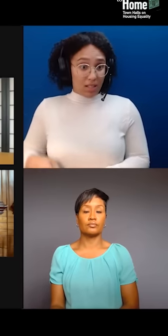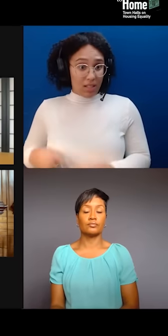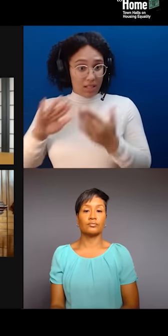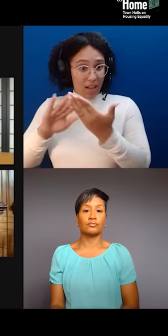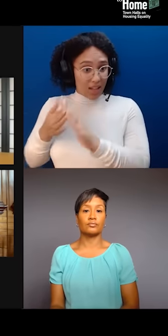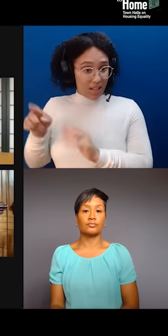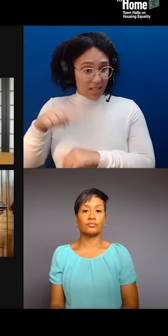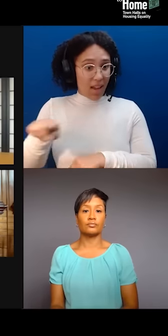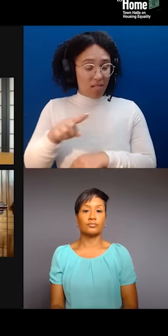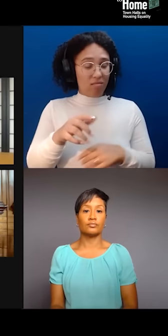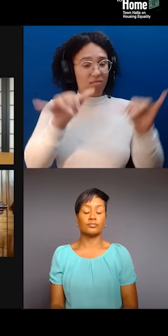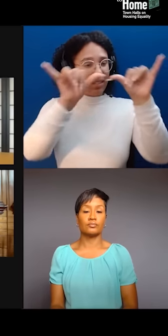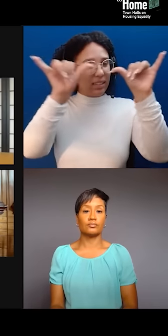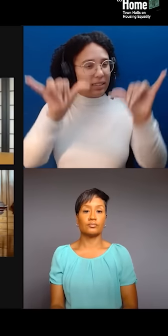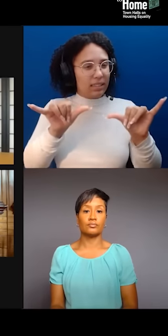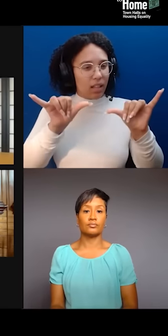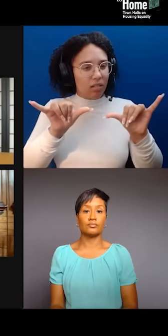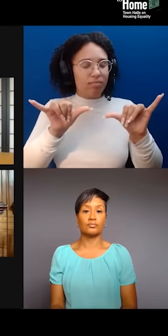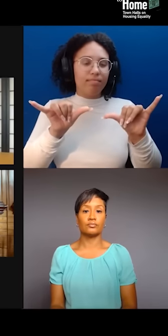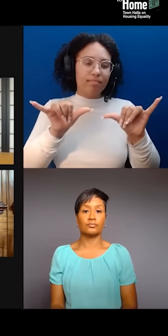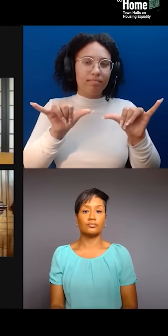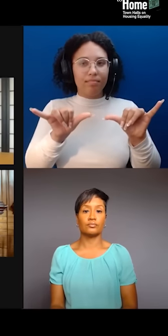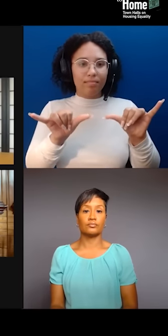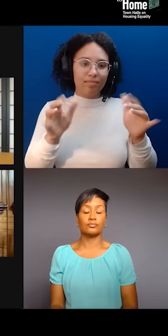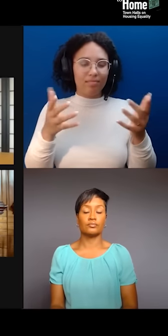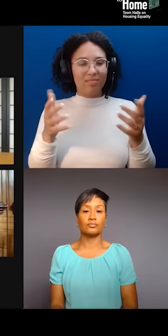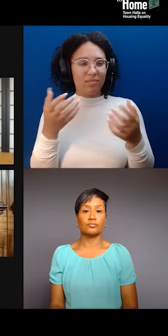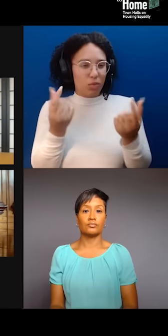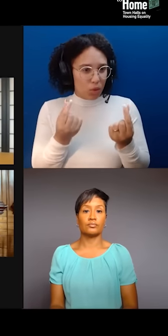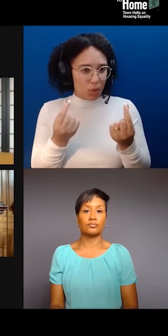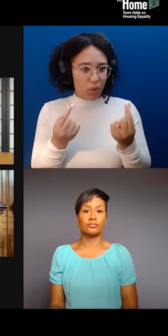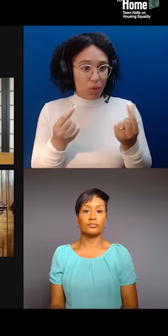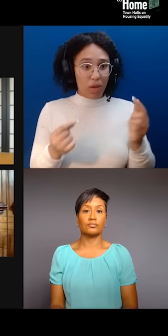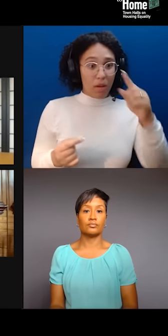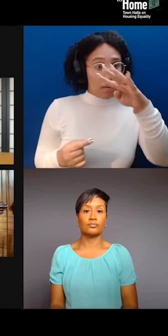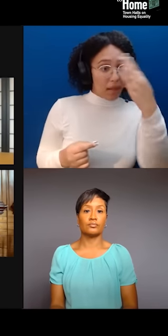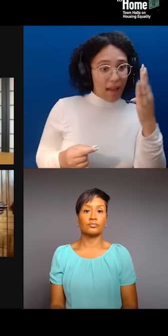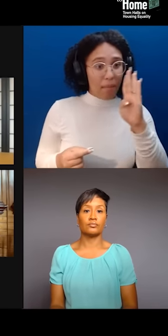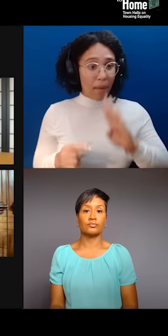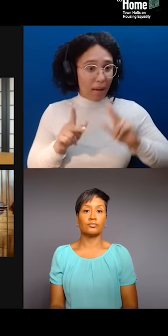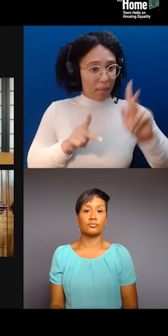and pit Black and Brown folks against Asian folks in so many different ways, right? And if we know our history,